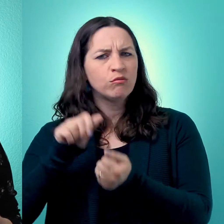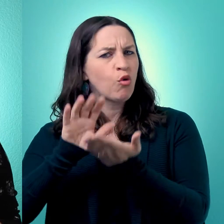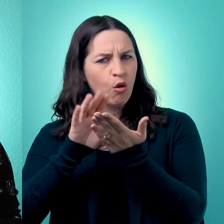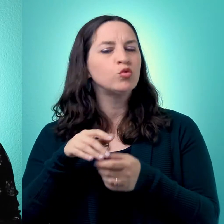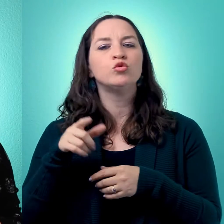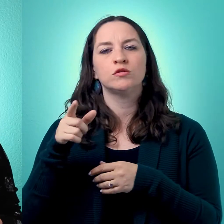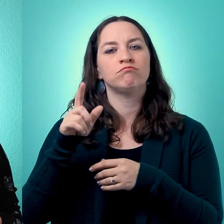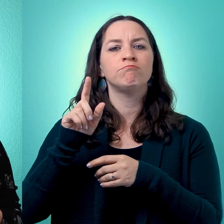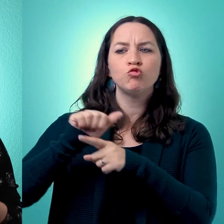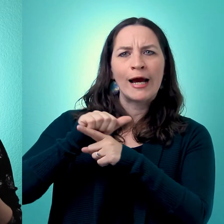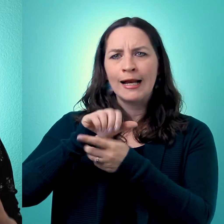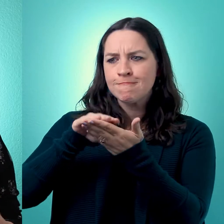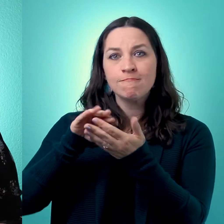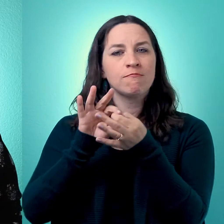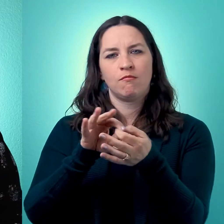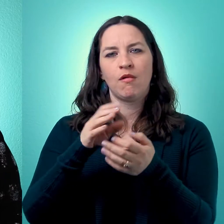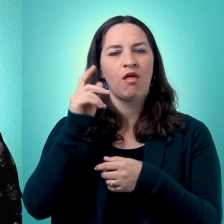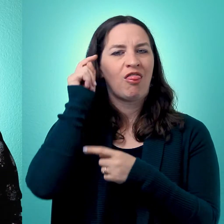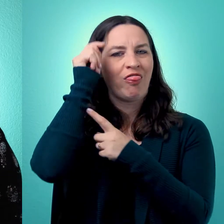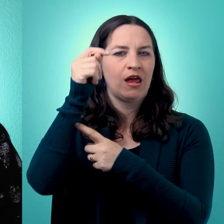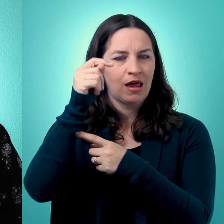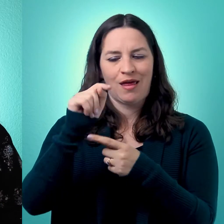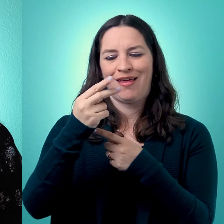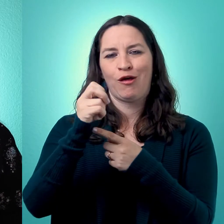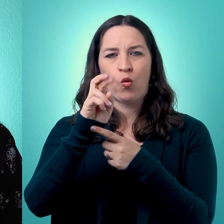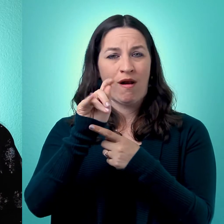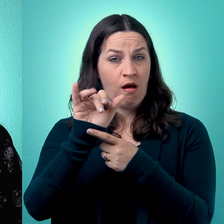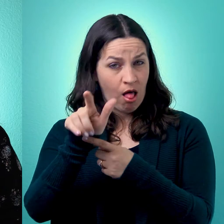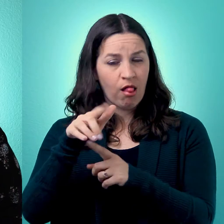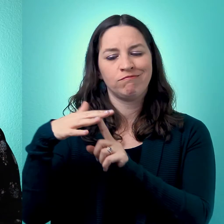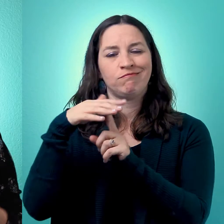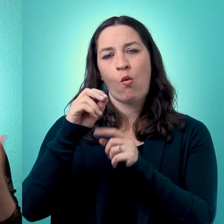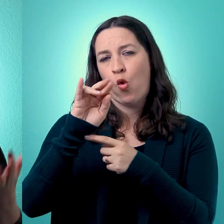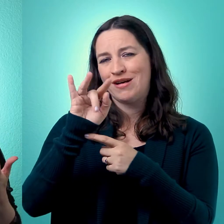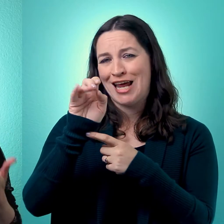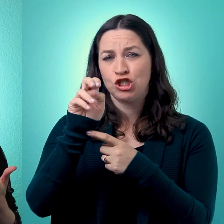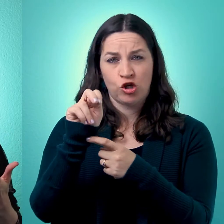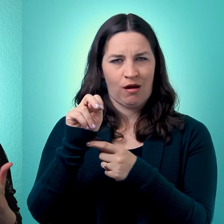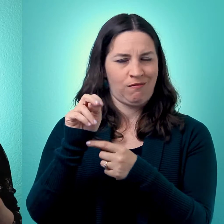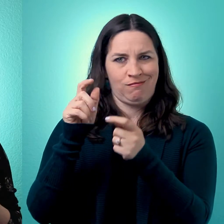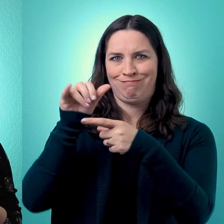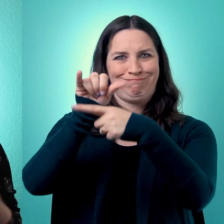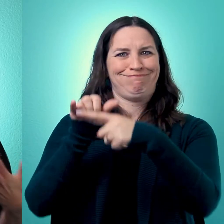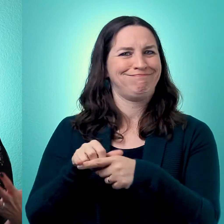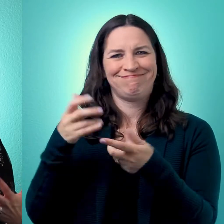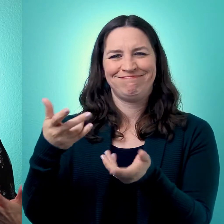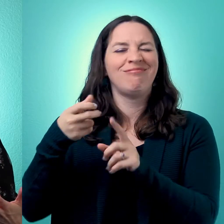they're working with you by using something called a theoretical orientation. Now that's a big word and it's not very clear about